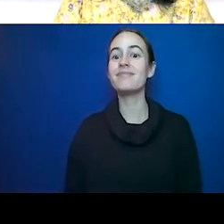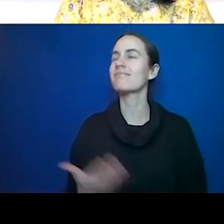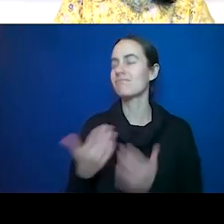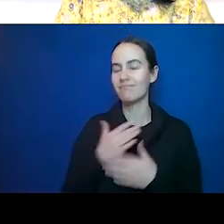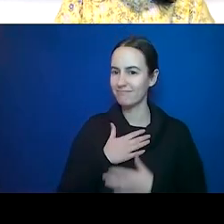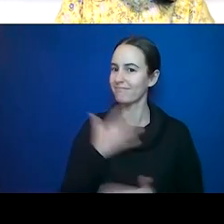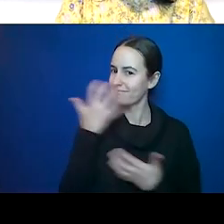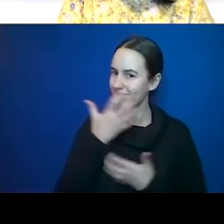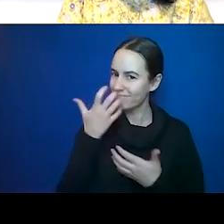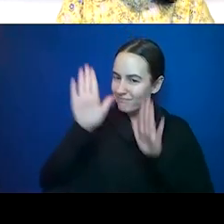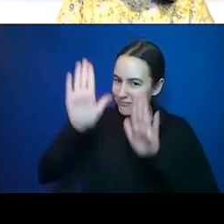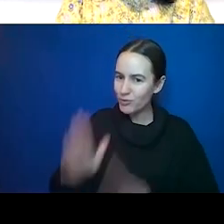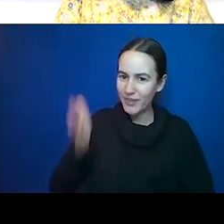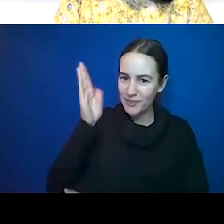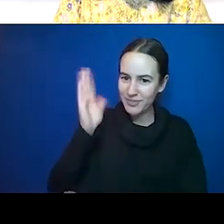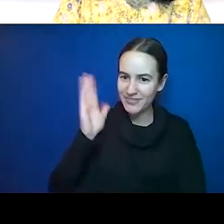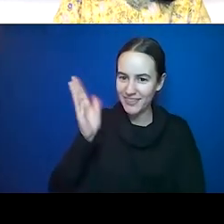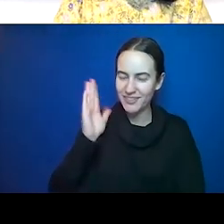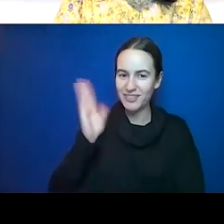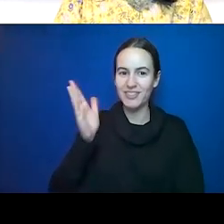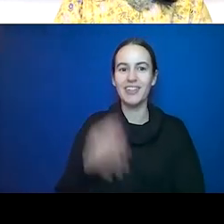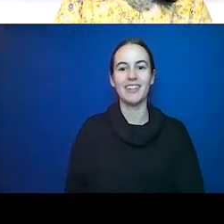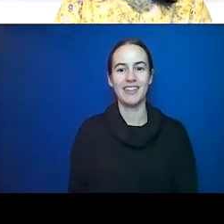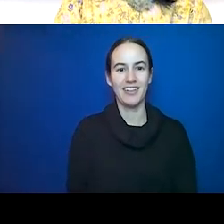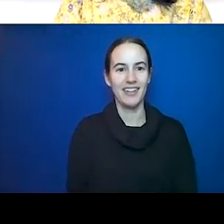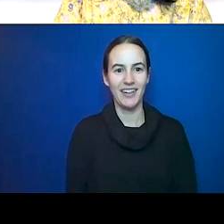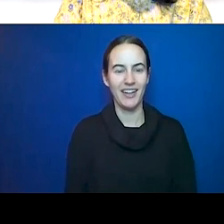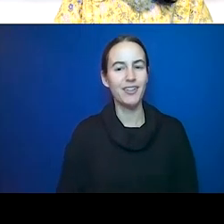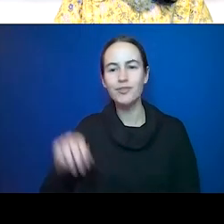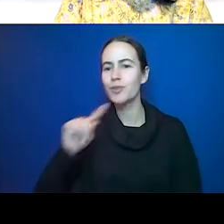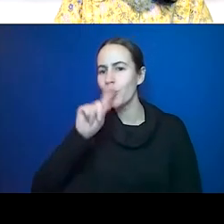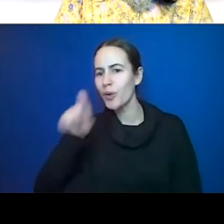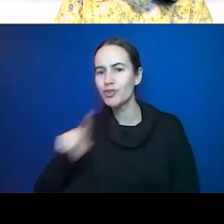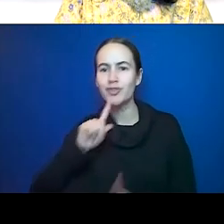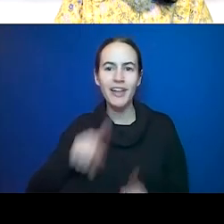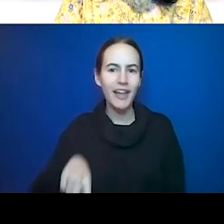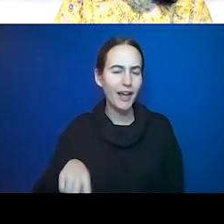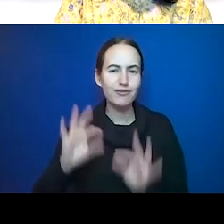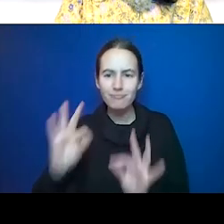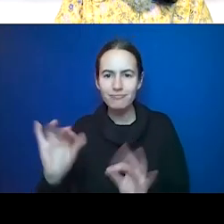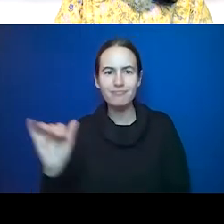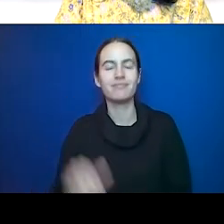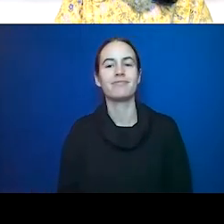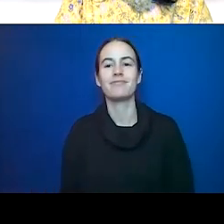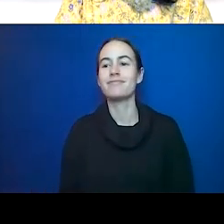was an awesome Q&A session. Eating a better diet, moving toward plant base, don't know if